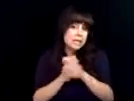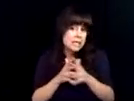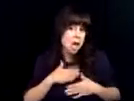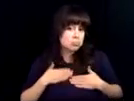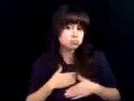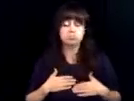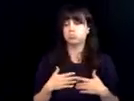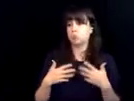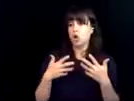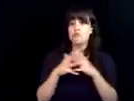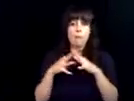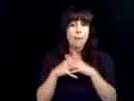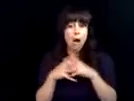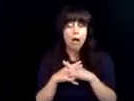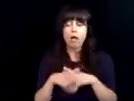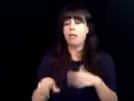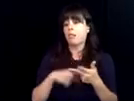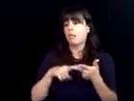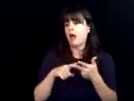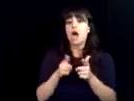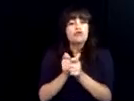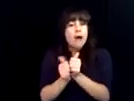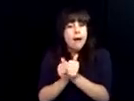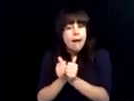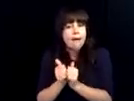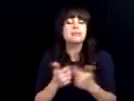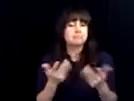high school I never thought about careers and messing with computers, I